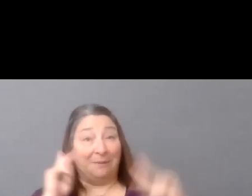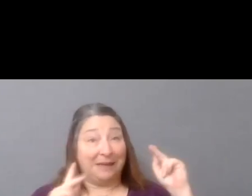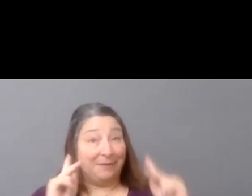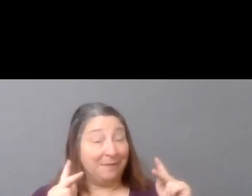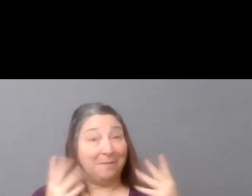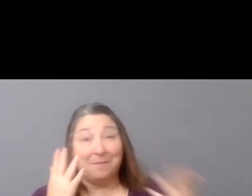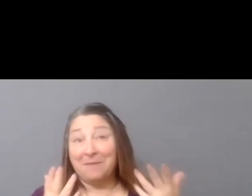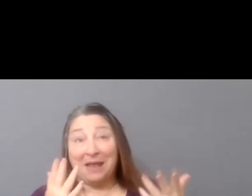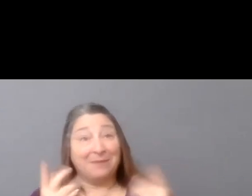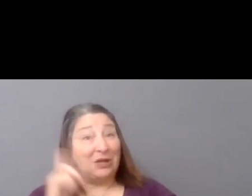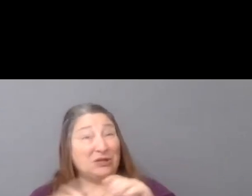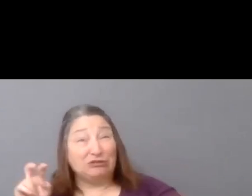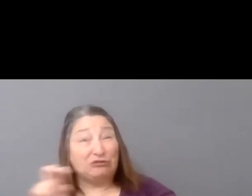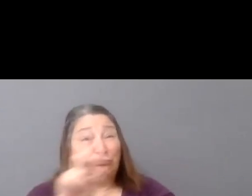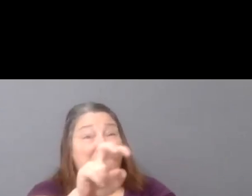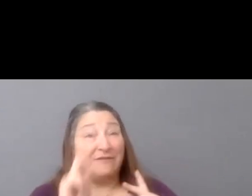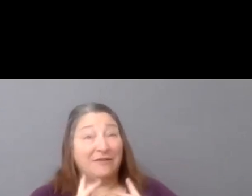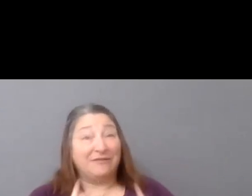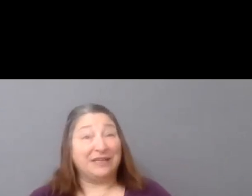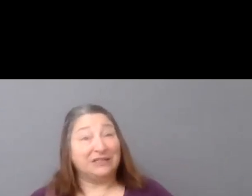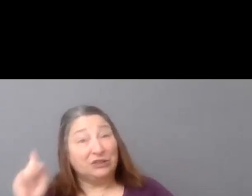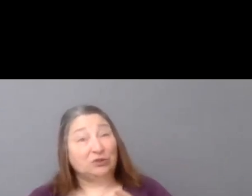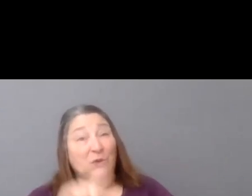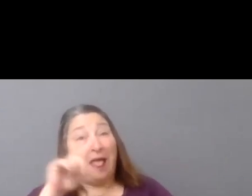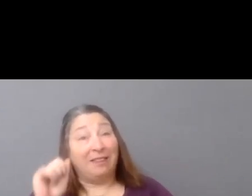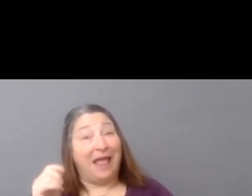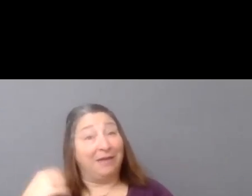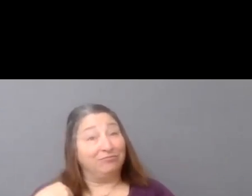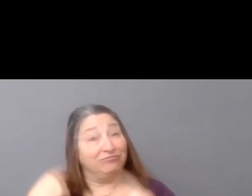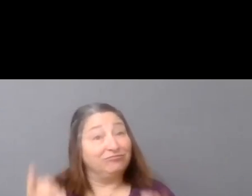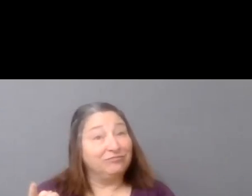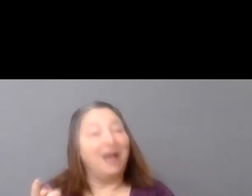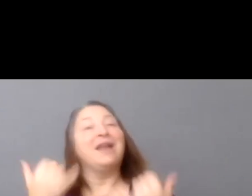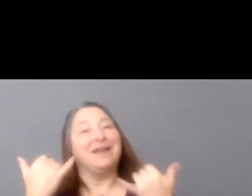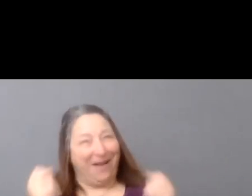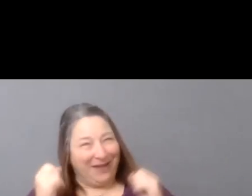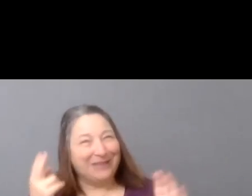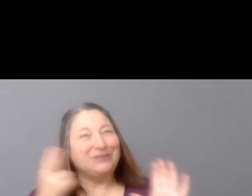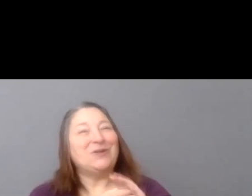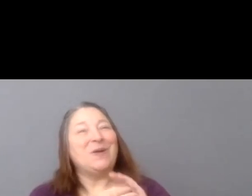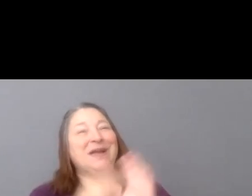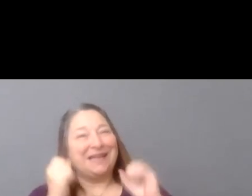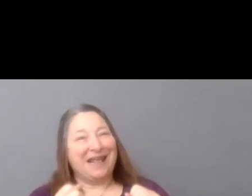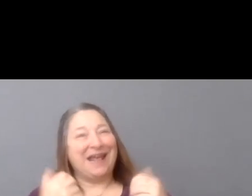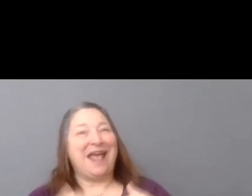able to travel physically to Los Angeles in the past will be able to join us and will have access to this convening